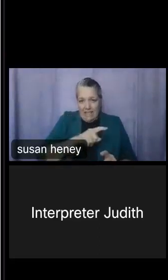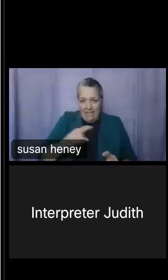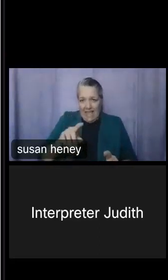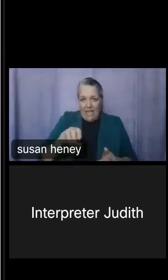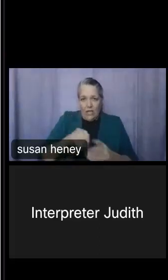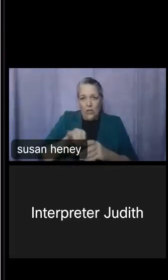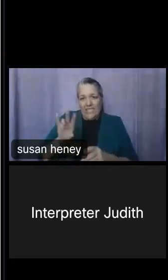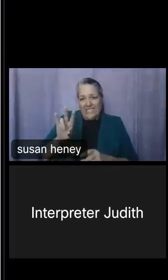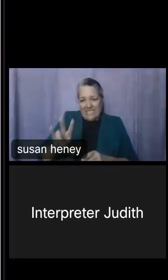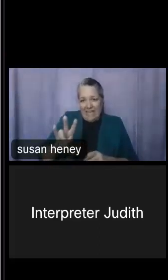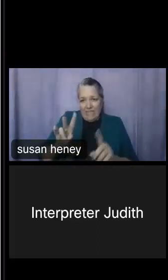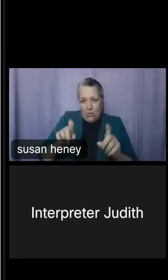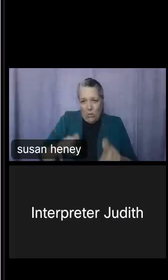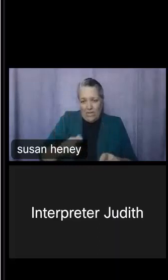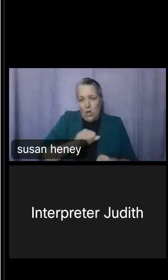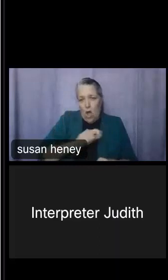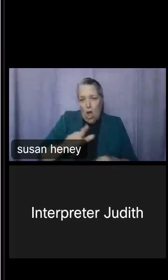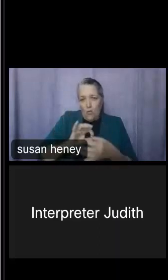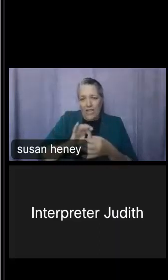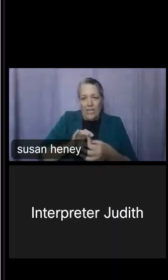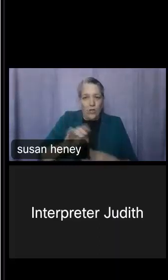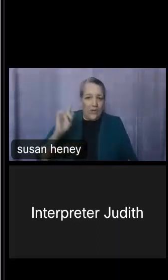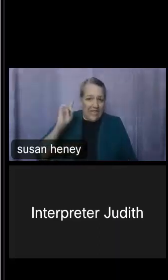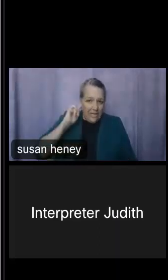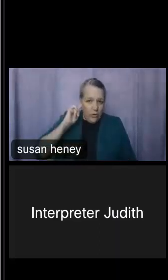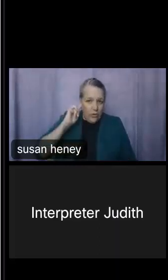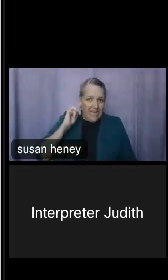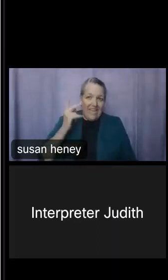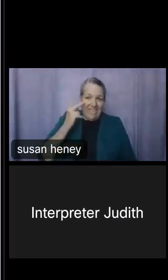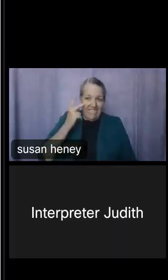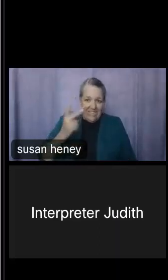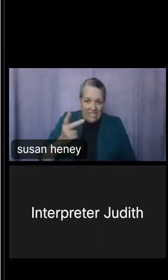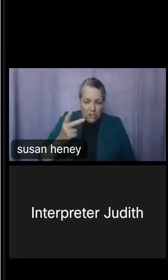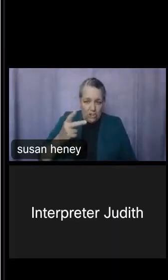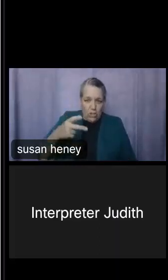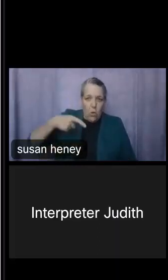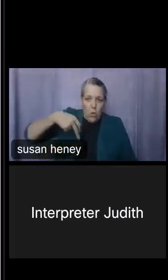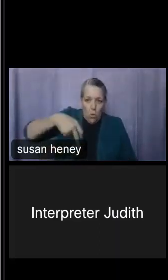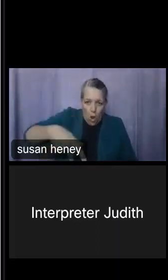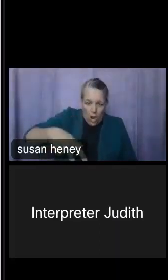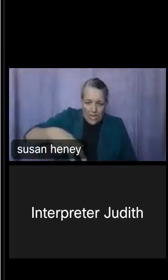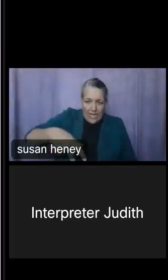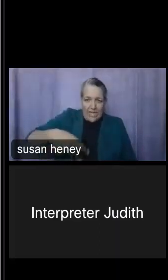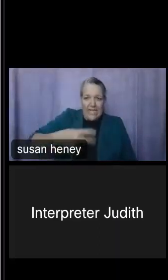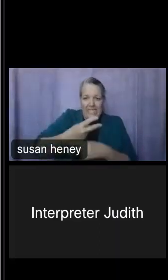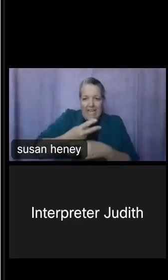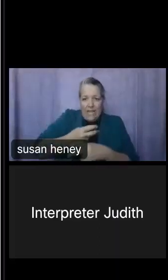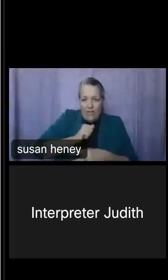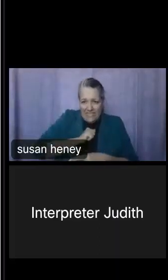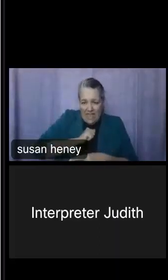to hearing, vision, ambulation, self-care, cognitive disability, and independent living,